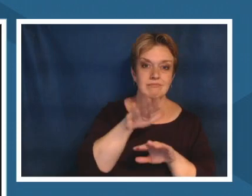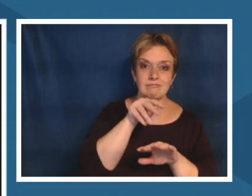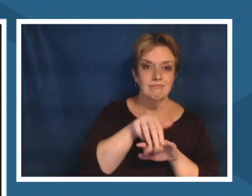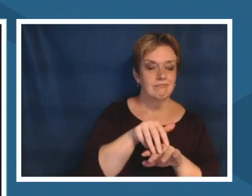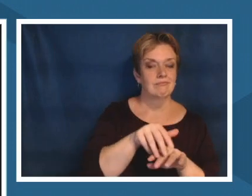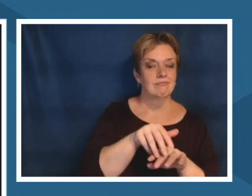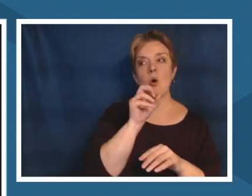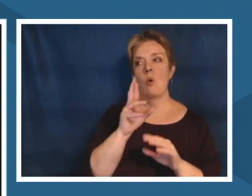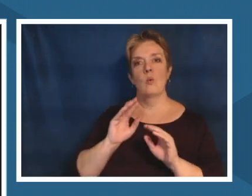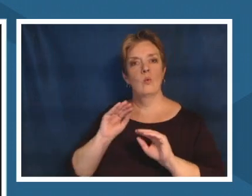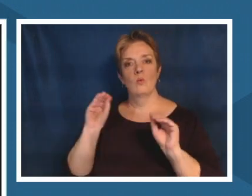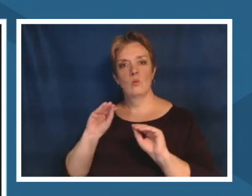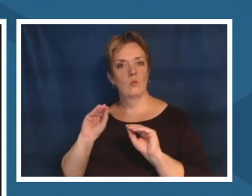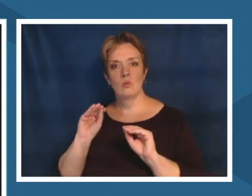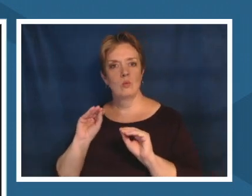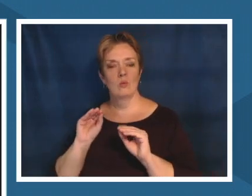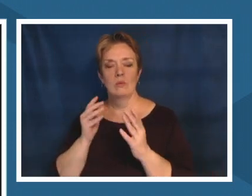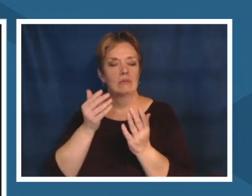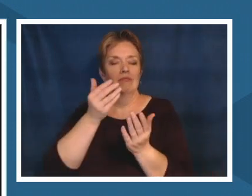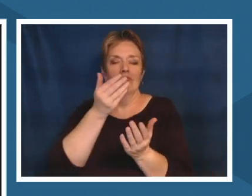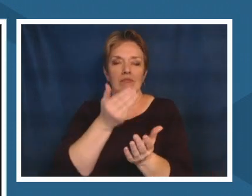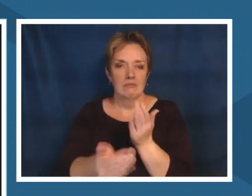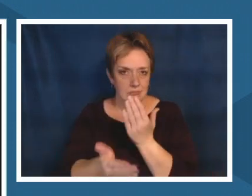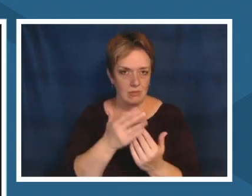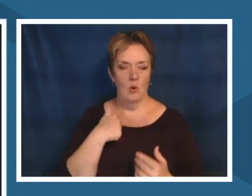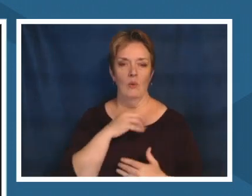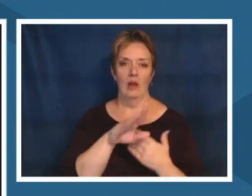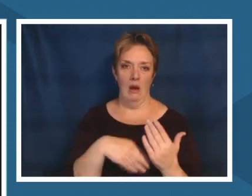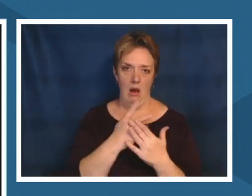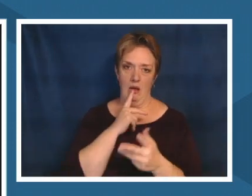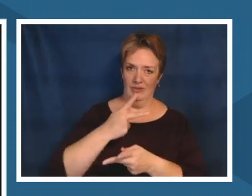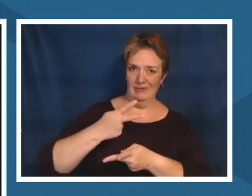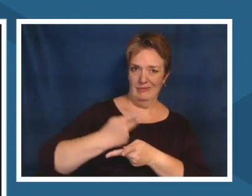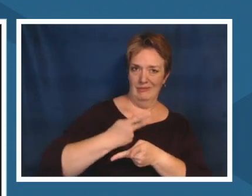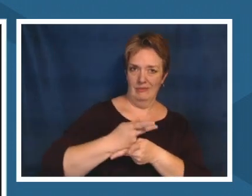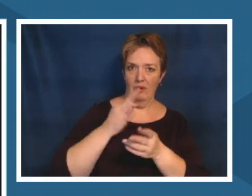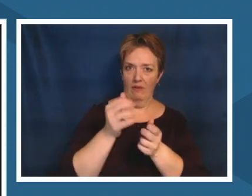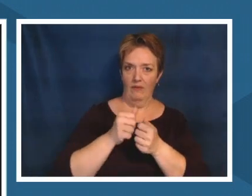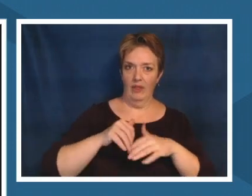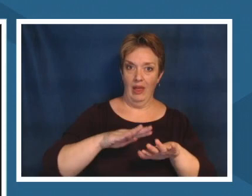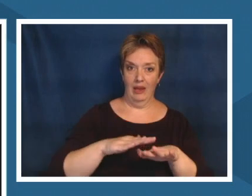there are some big issues happening